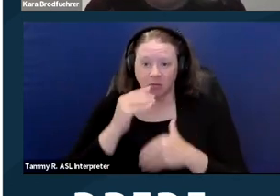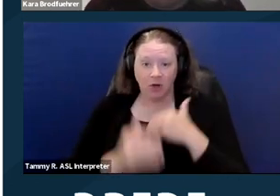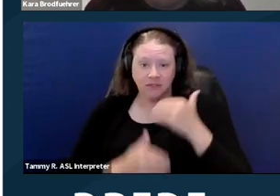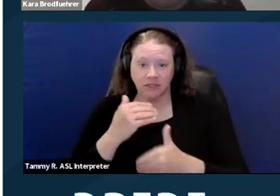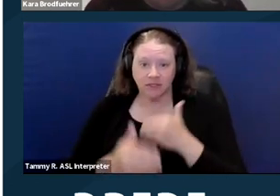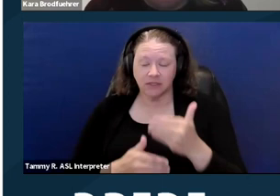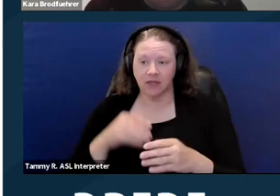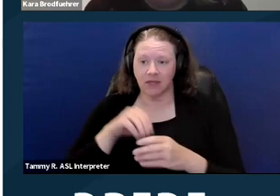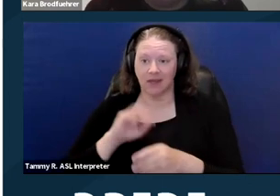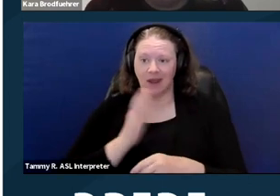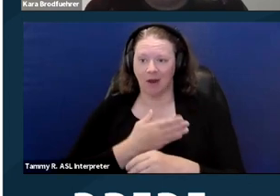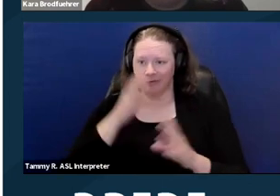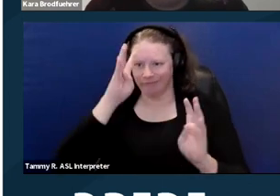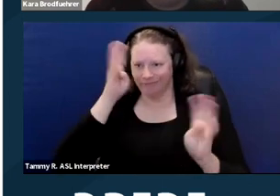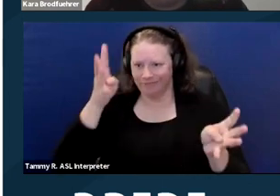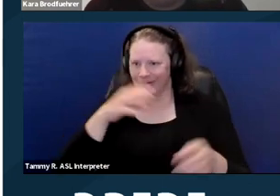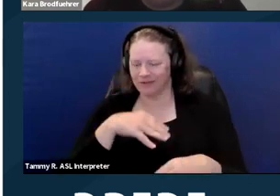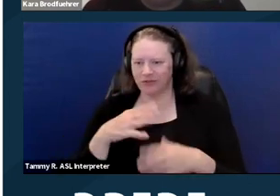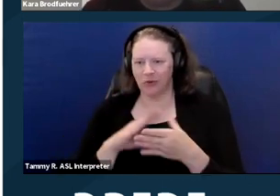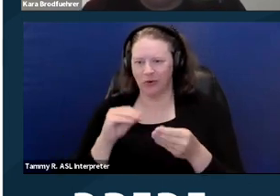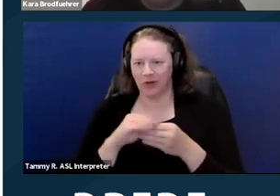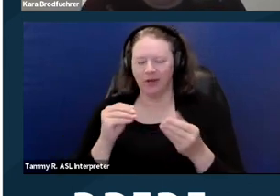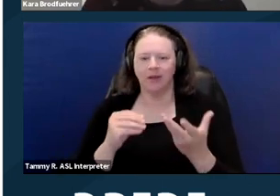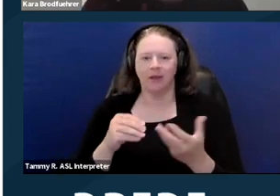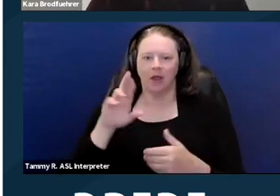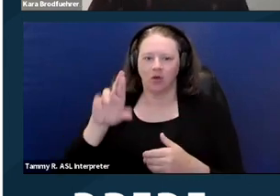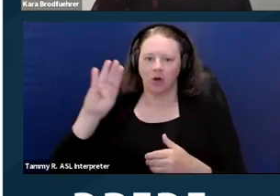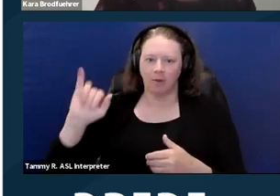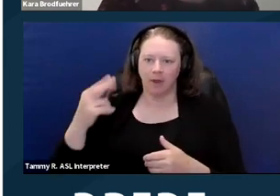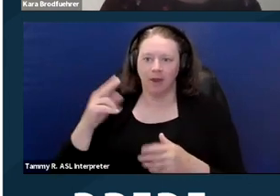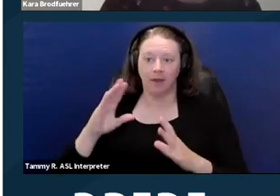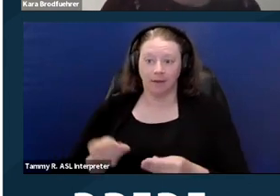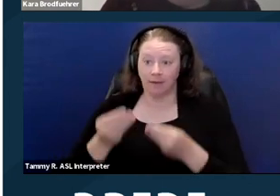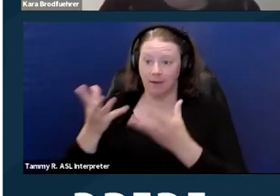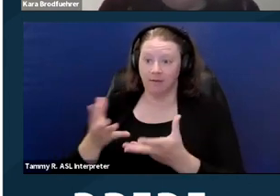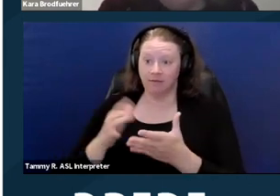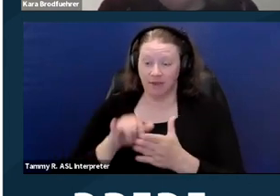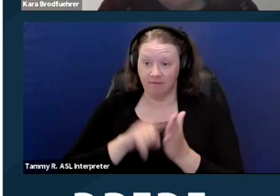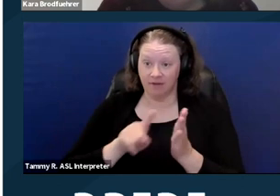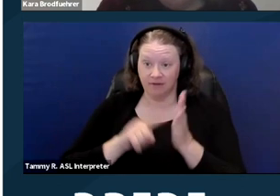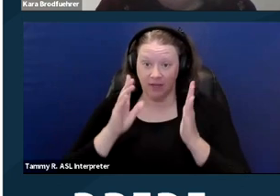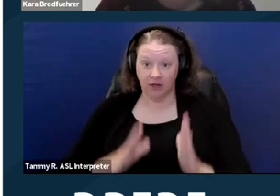In our hypothetical, Rabiah gives the investigator the contact info for her neighbor